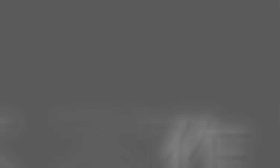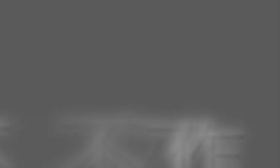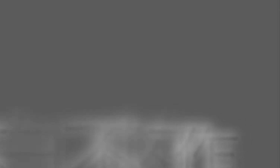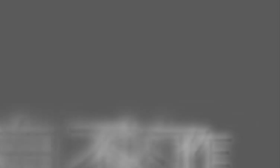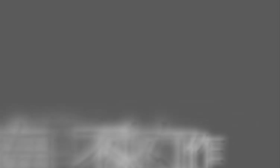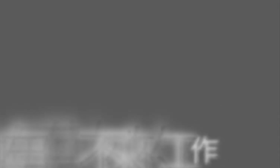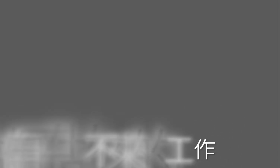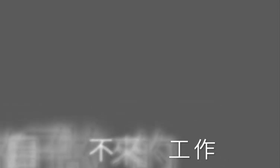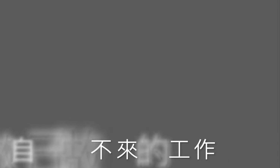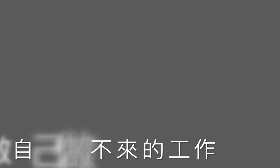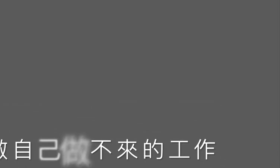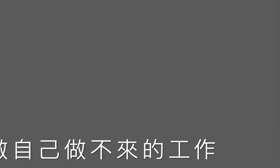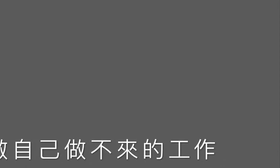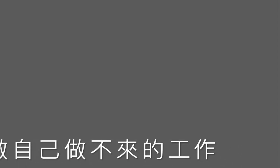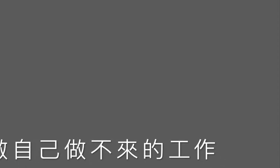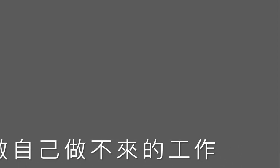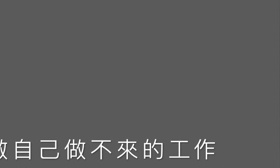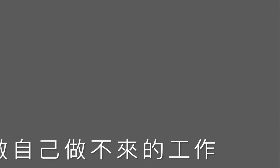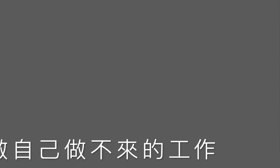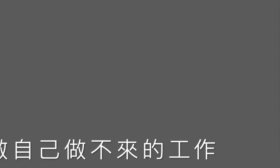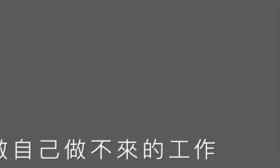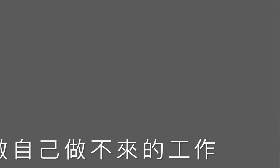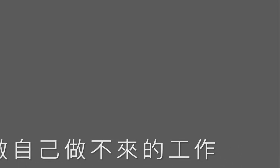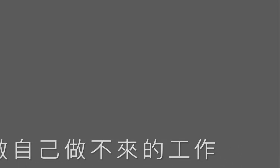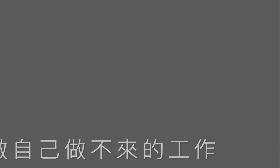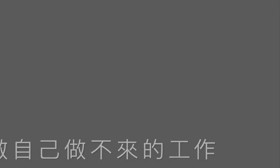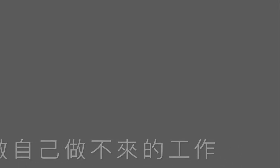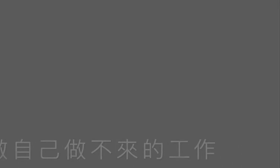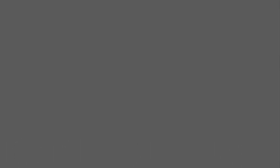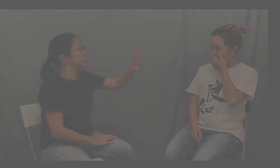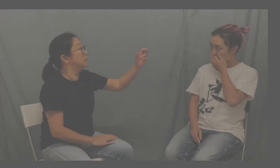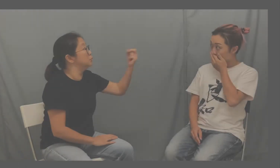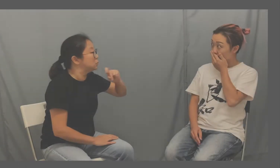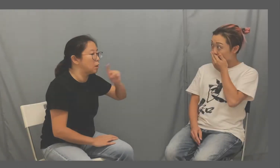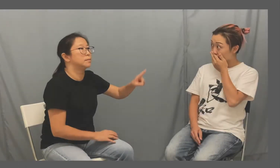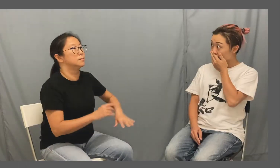[Title: Knowing My Can'ts] Lisa: And!